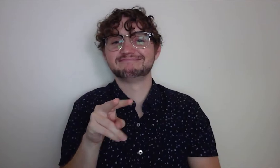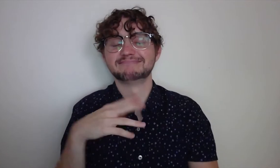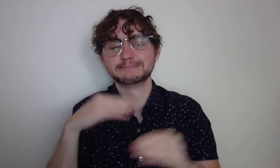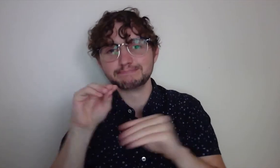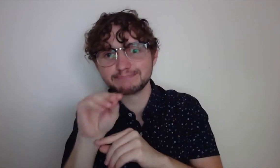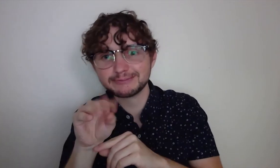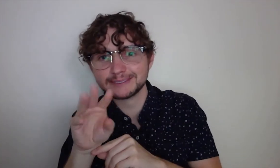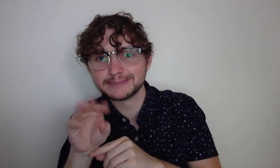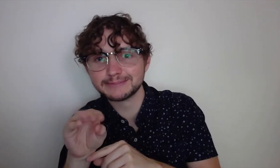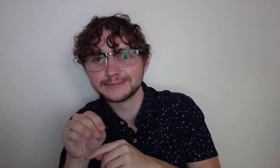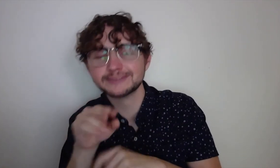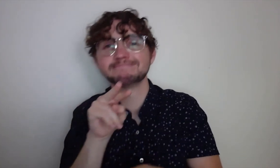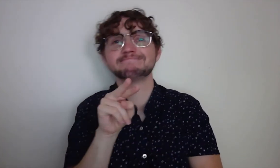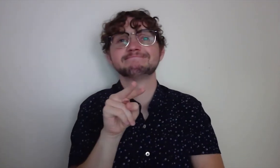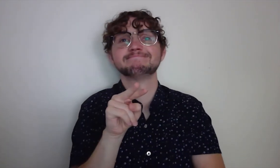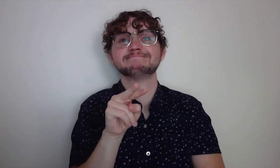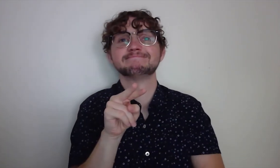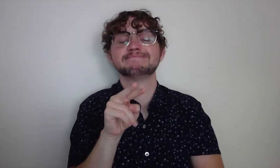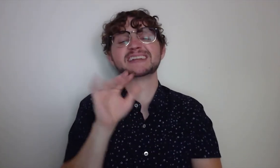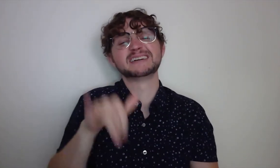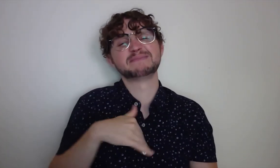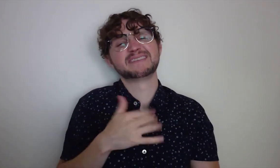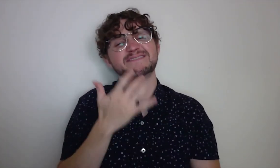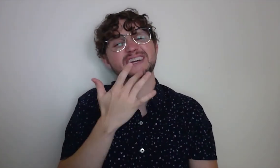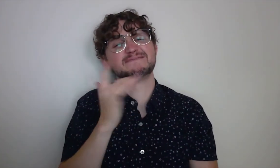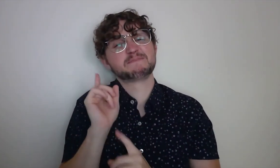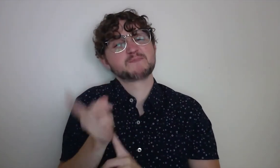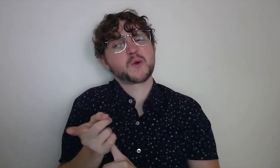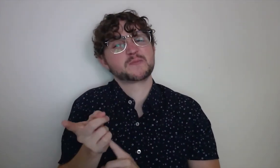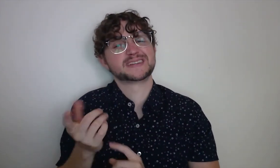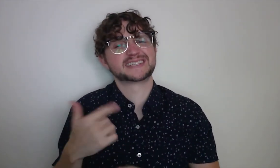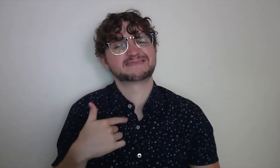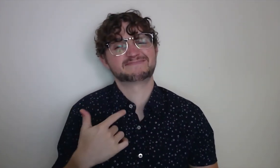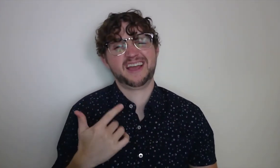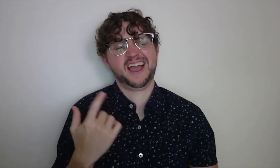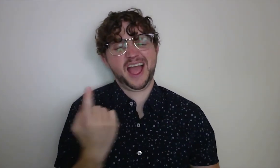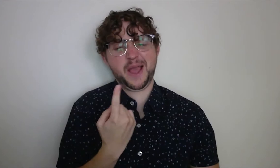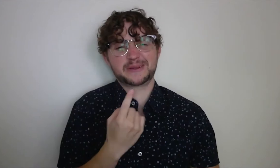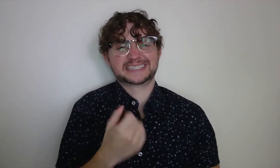The hairs on my arm rose and I took my photographs,